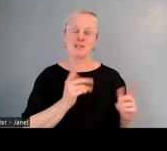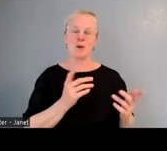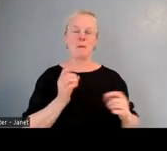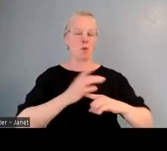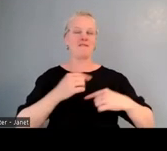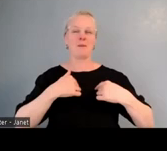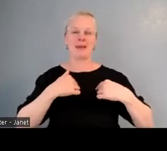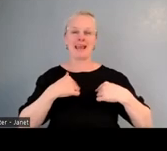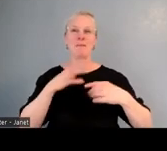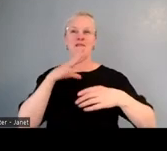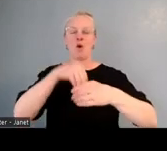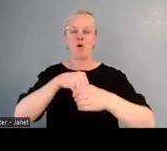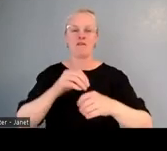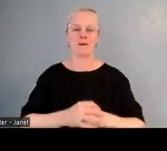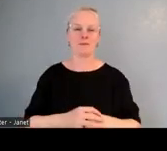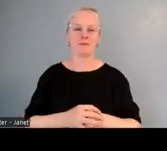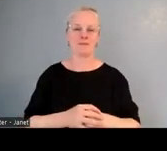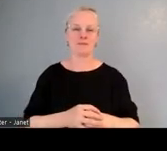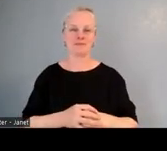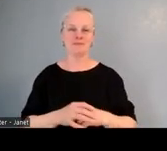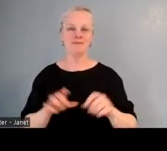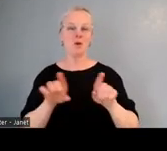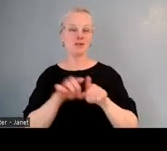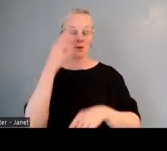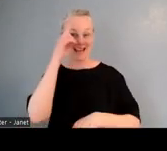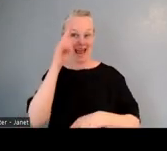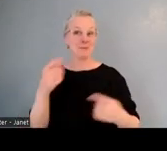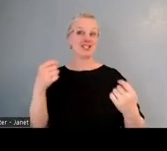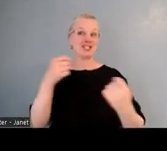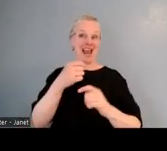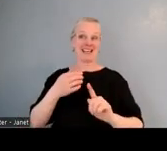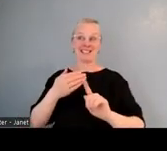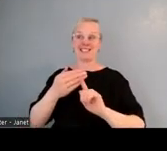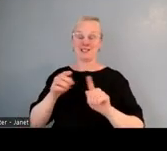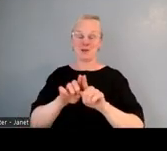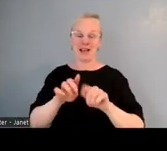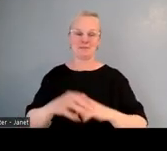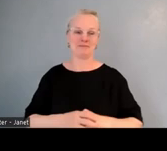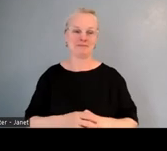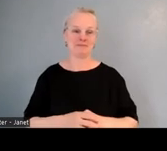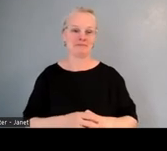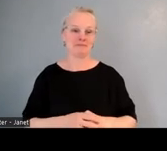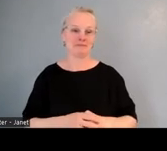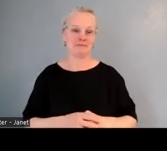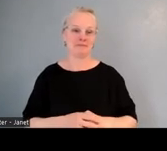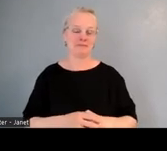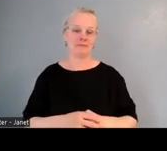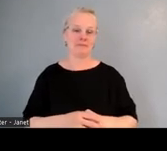Oh, sorry you had a name change since then, but I just want to recognise where it does really help